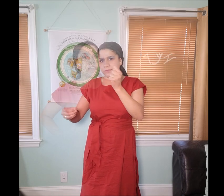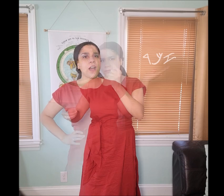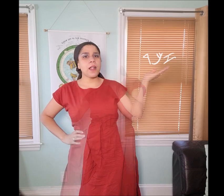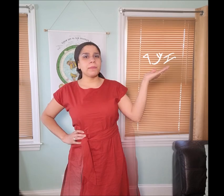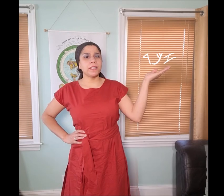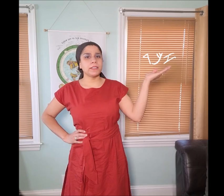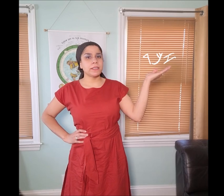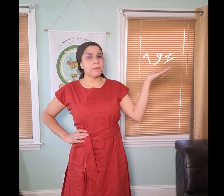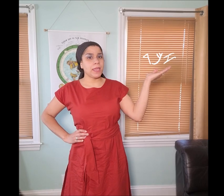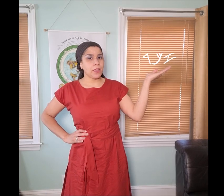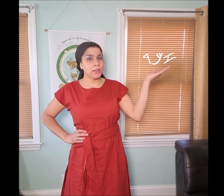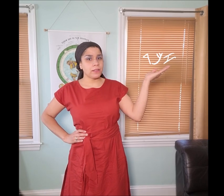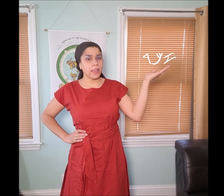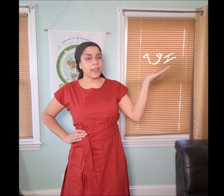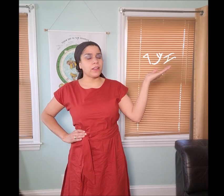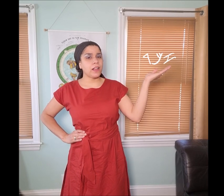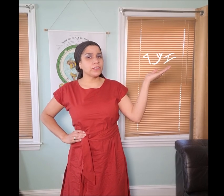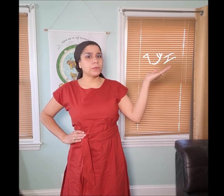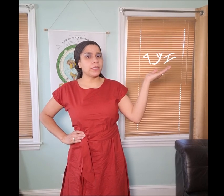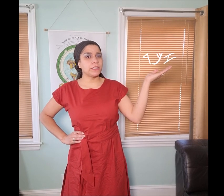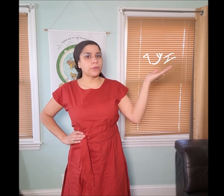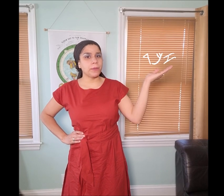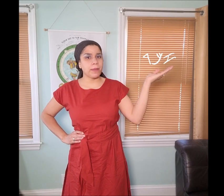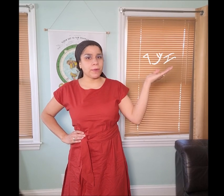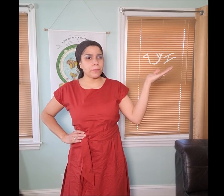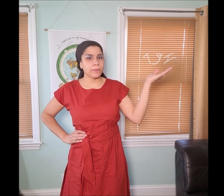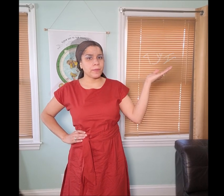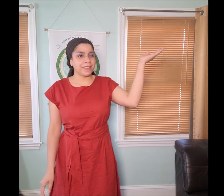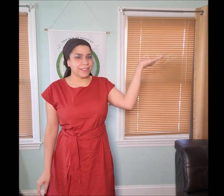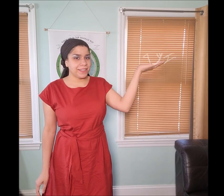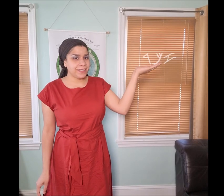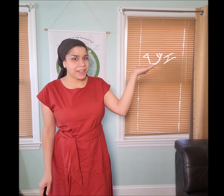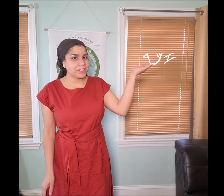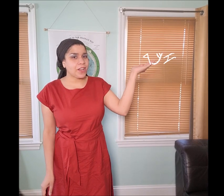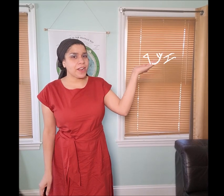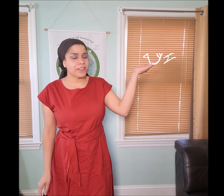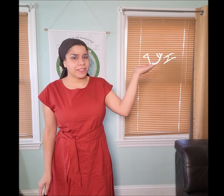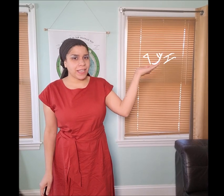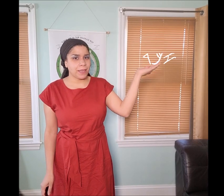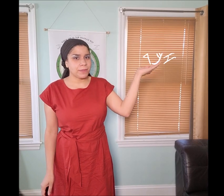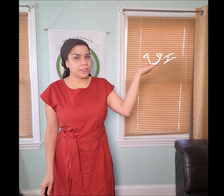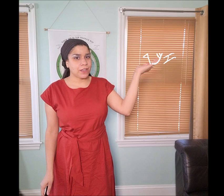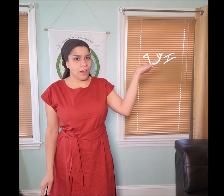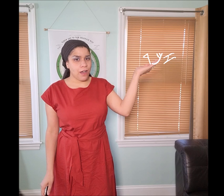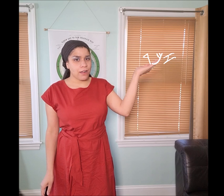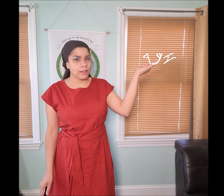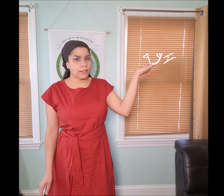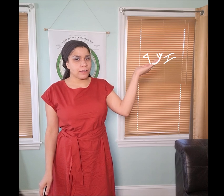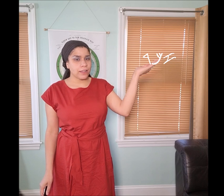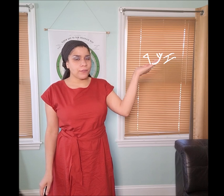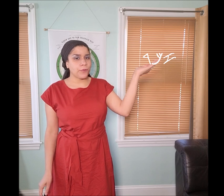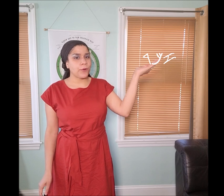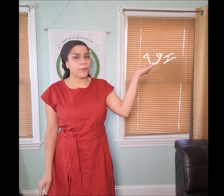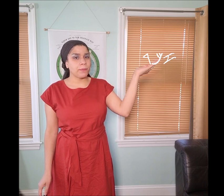“𐤆𐤊𐤓 zakar” means "male" and it also means remember. The letters are the same for “zakar” as in remember"